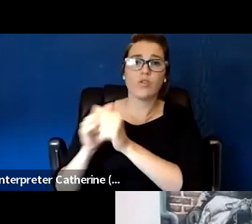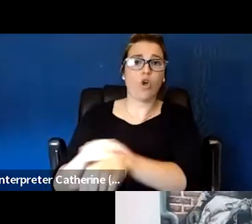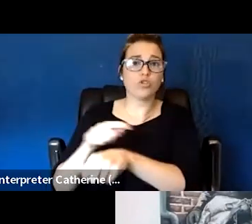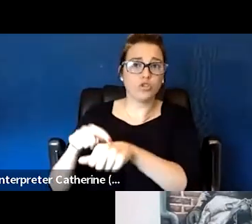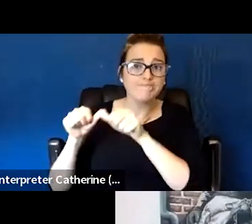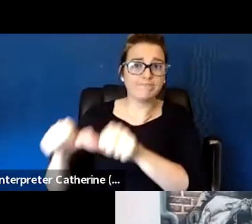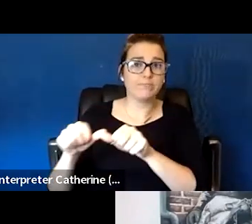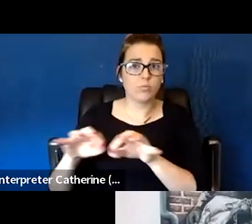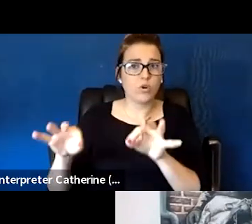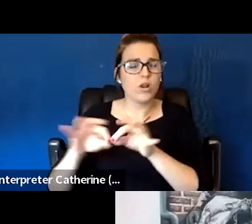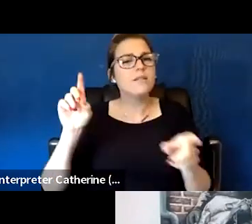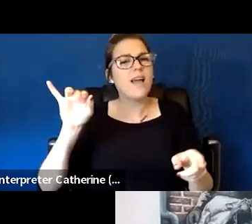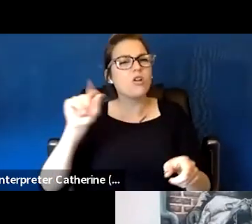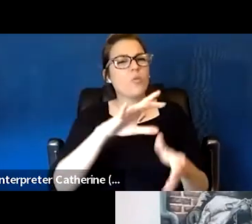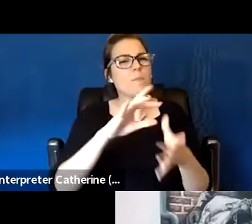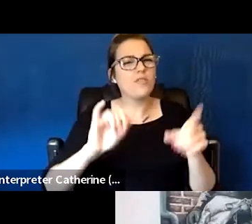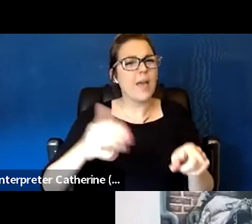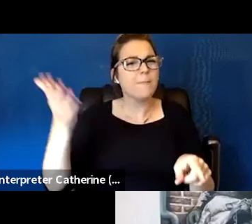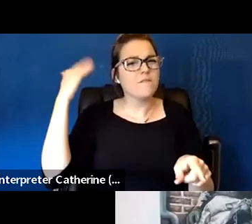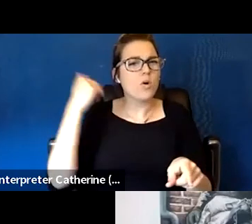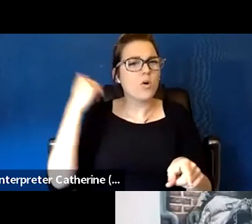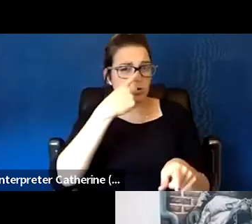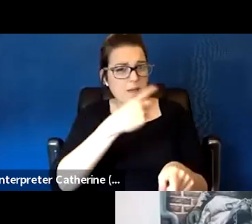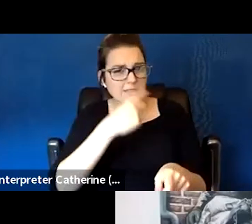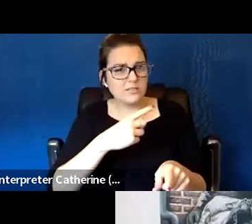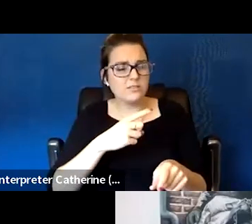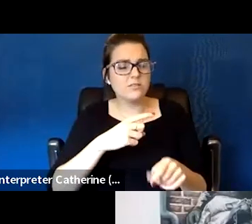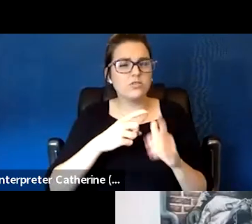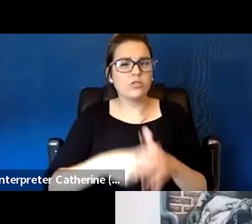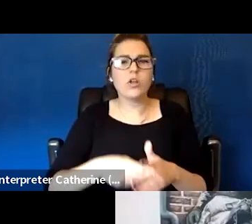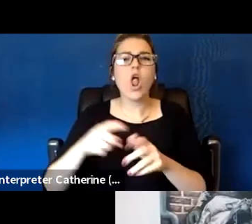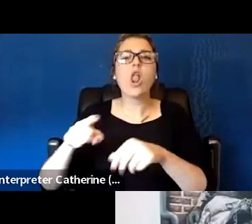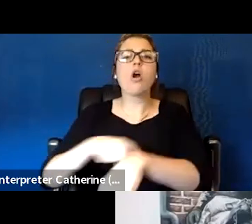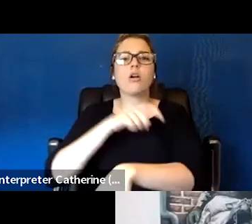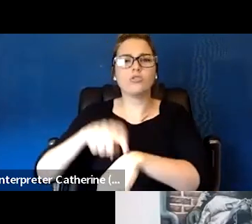So maybe could you start by talking about just what long term engagement entails?